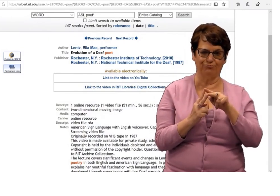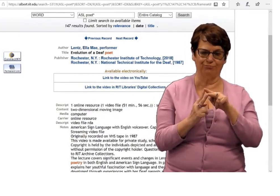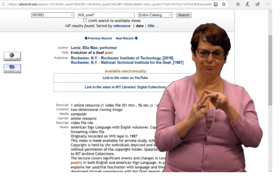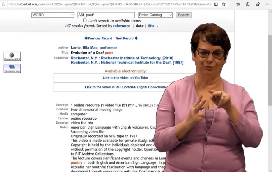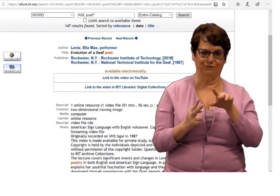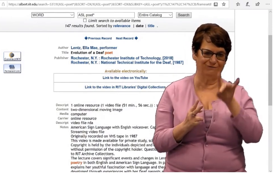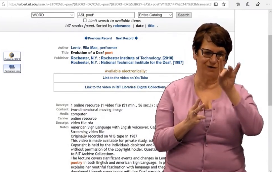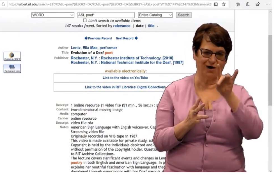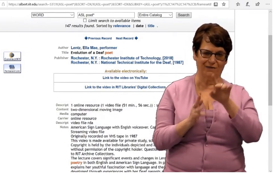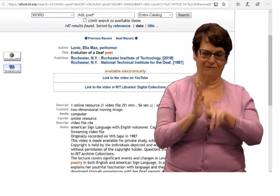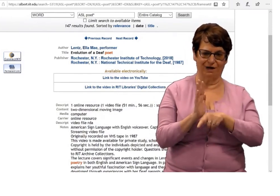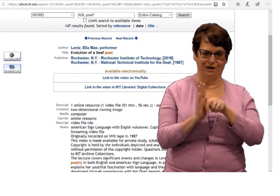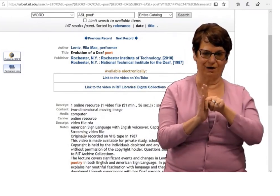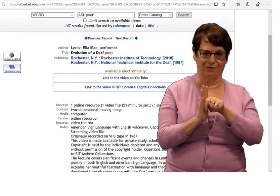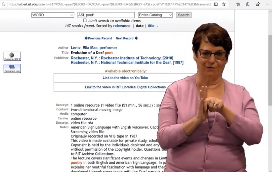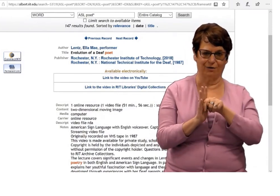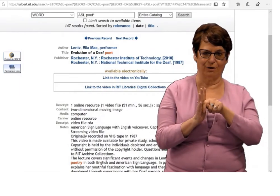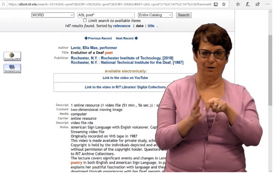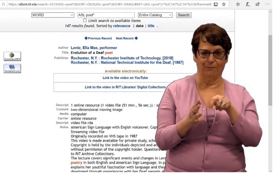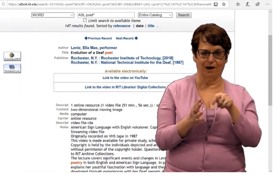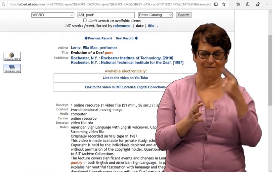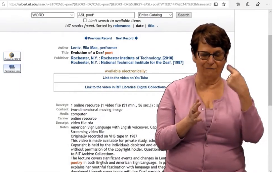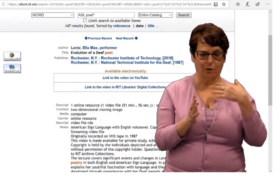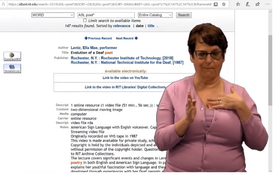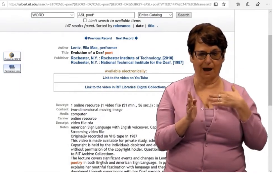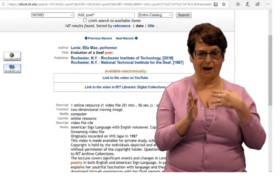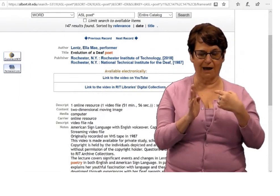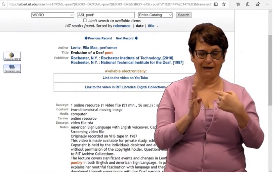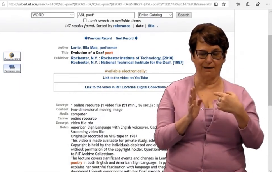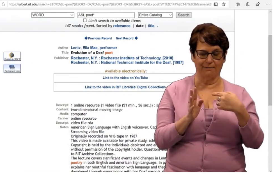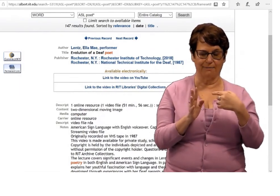You can click on either one to find the video.